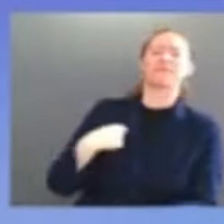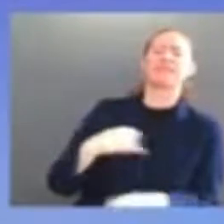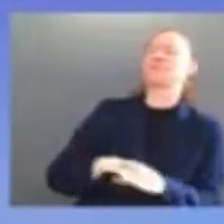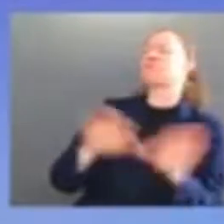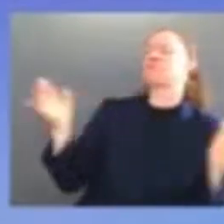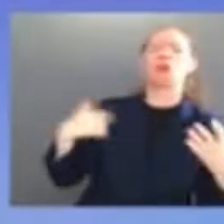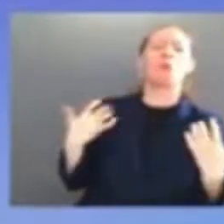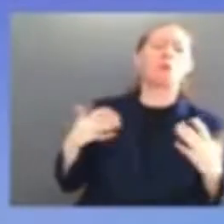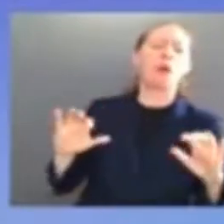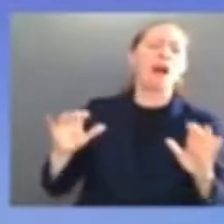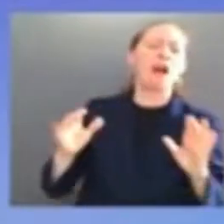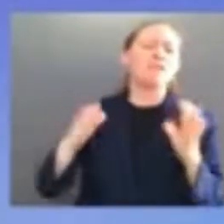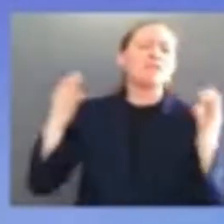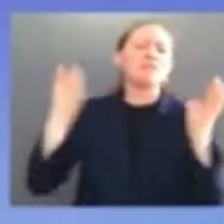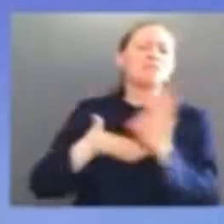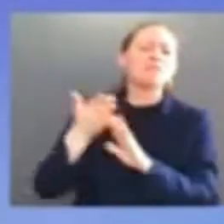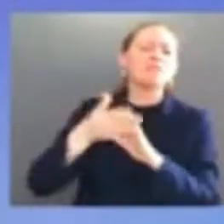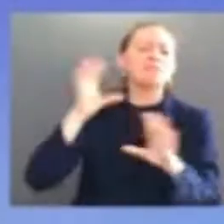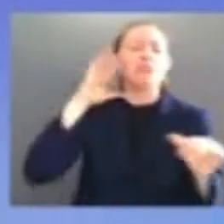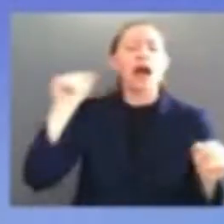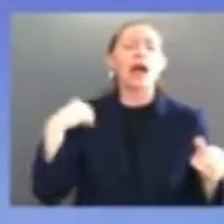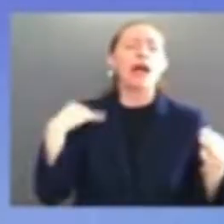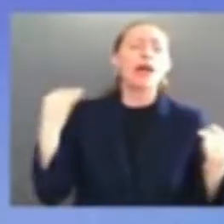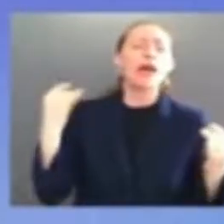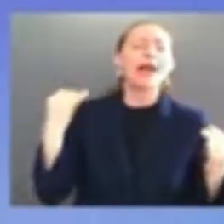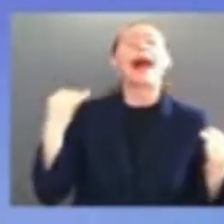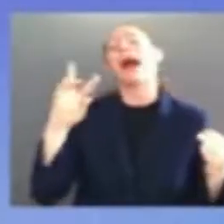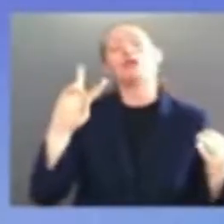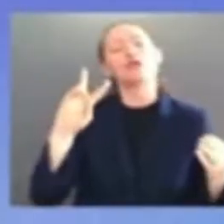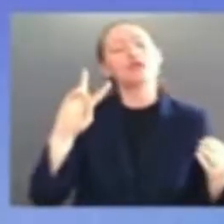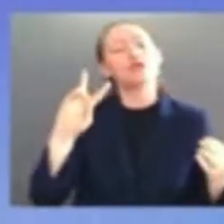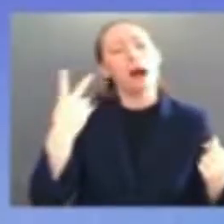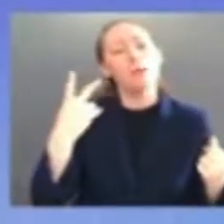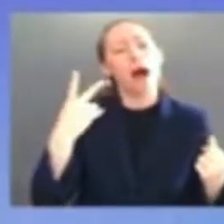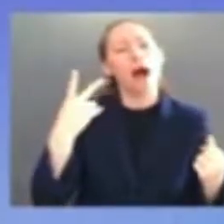a day of promise a day of progress a day when once again the moral arc of